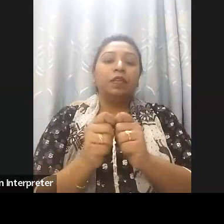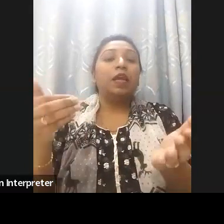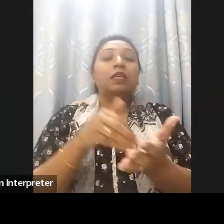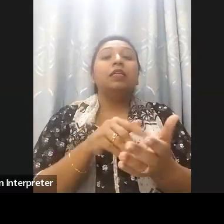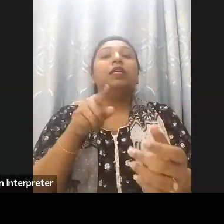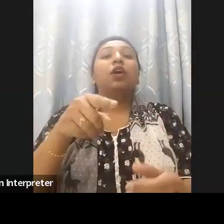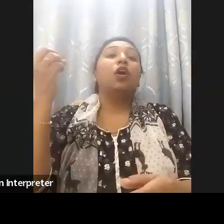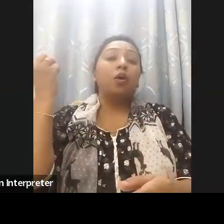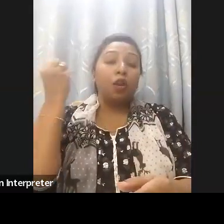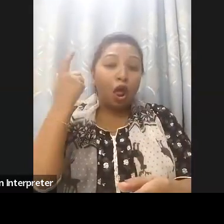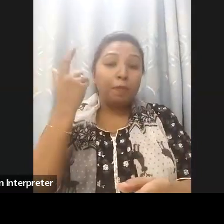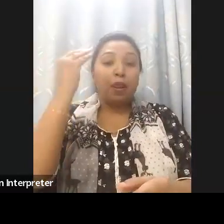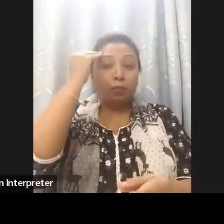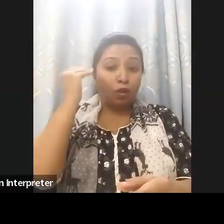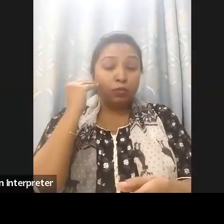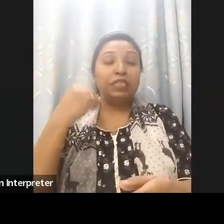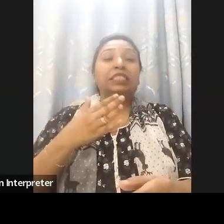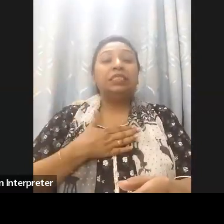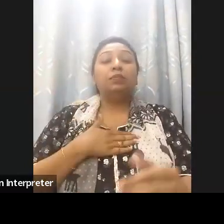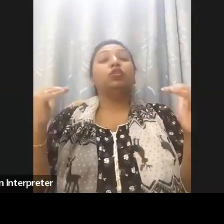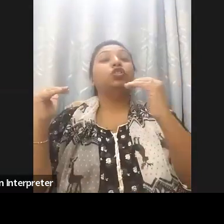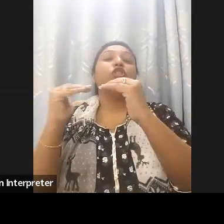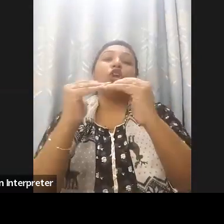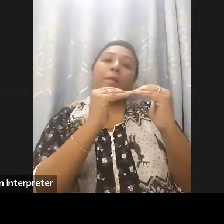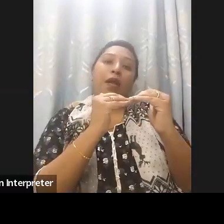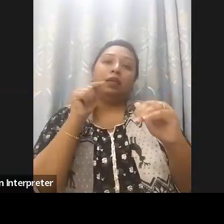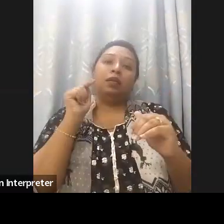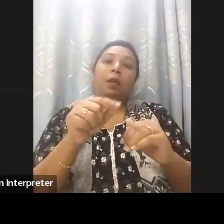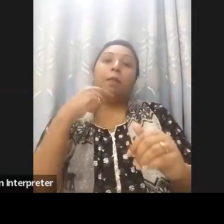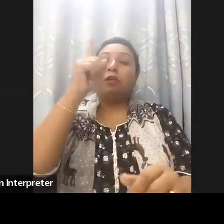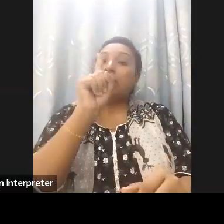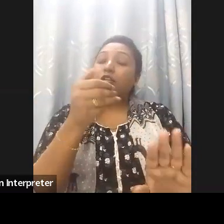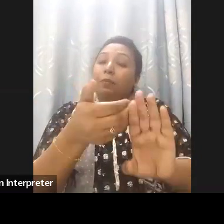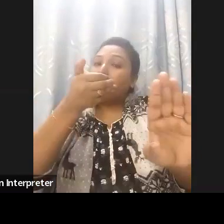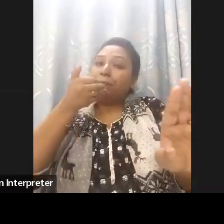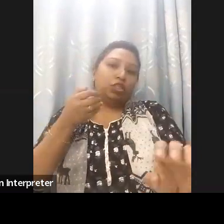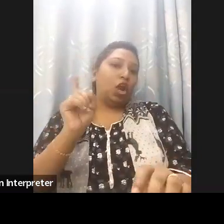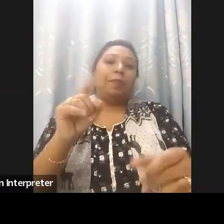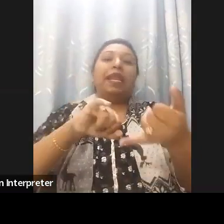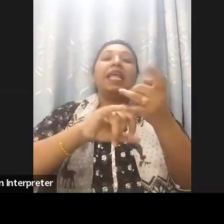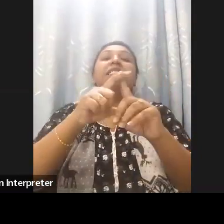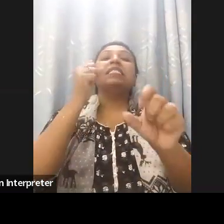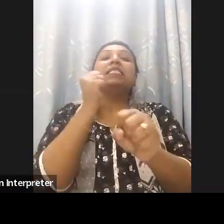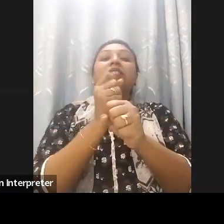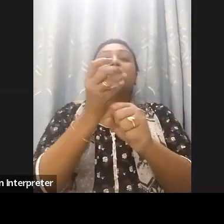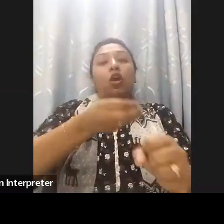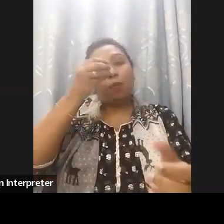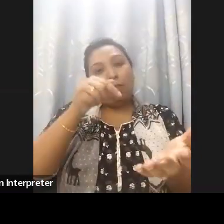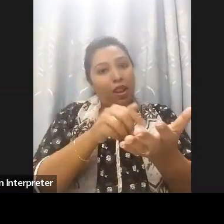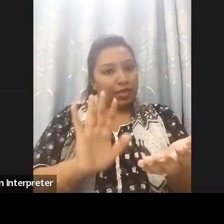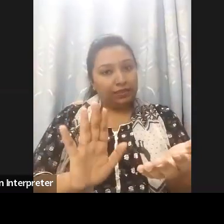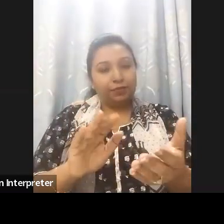premises of 2030 agenda that is, leaving no one behind. In all our actions, our goal is very clear